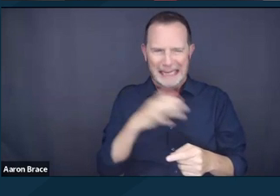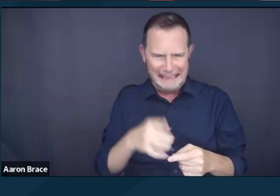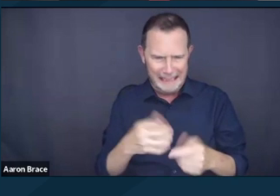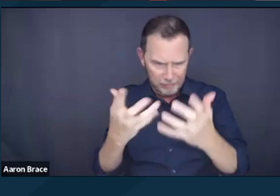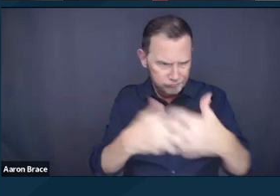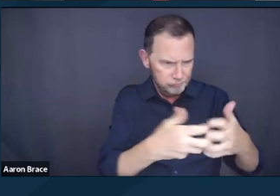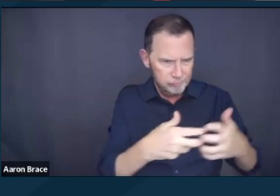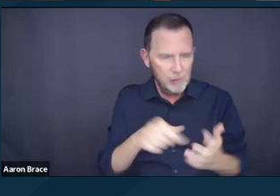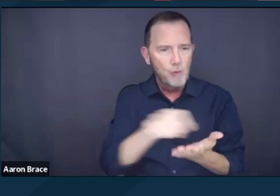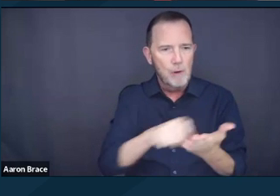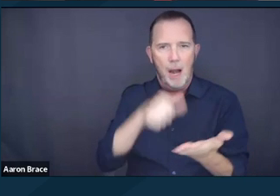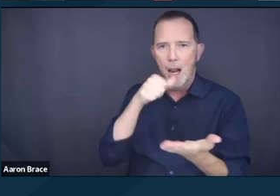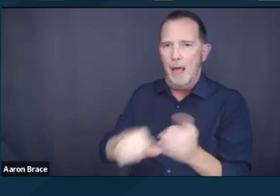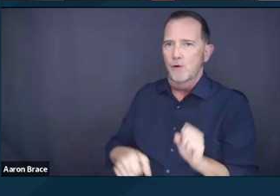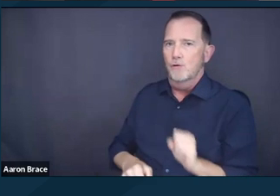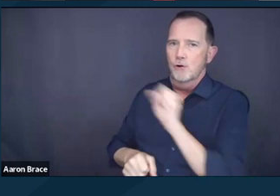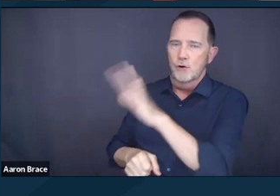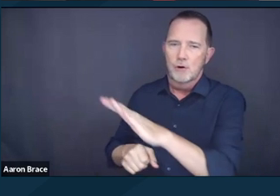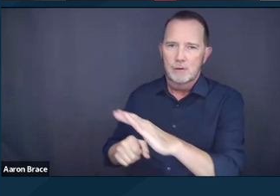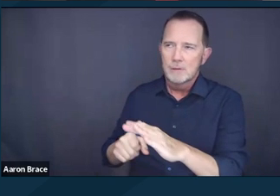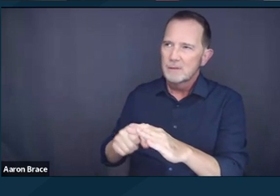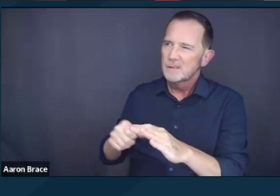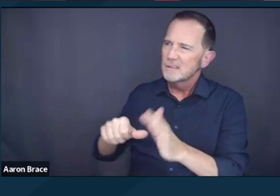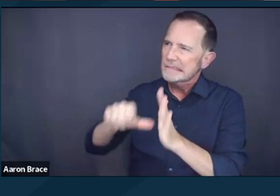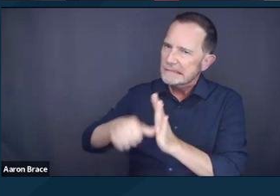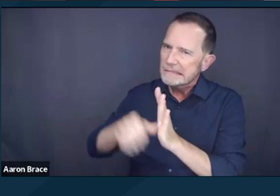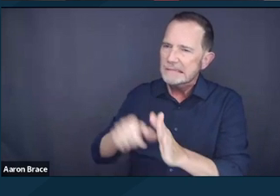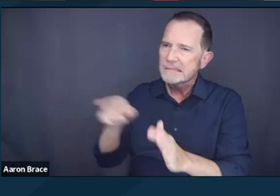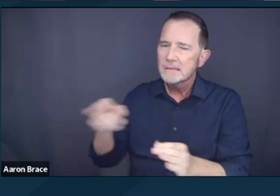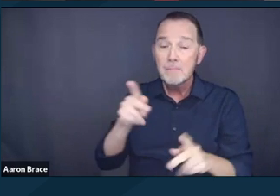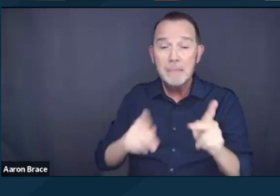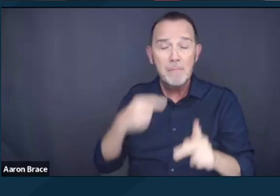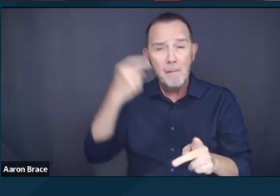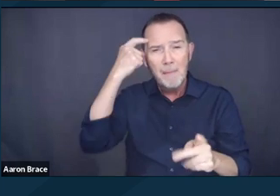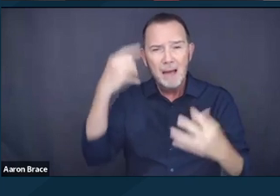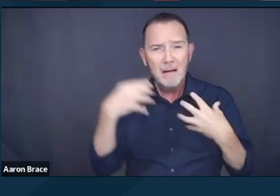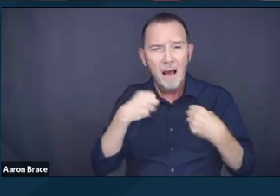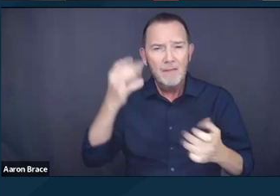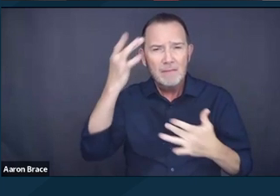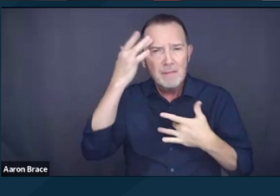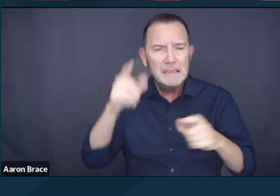from the perspective of mental health, and submitted it to the Supreme Court